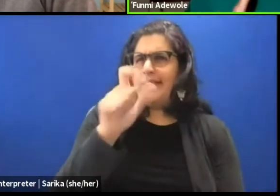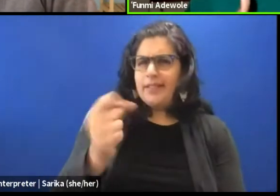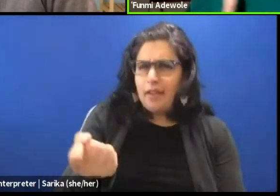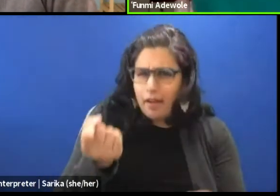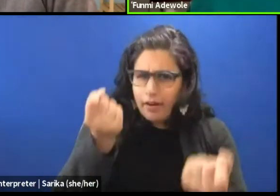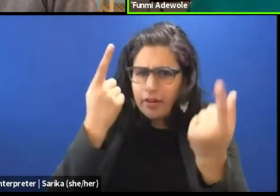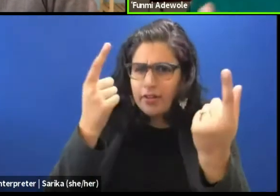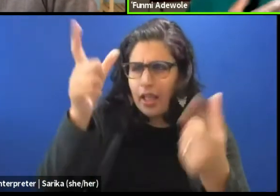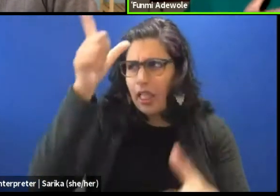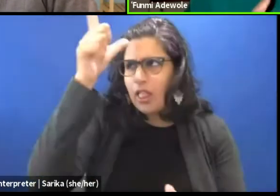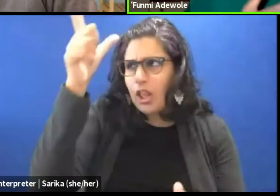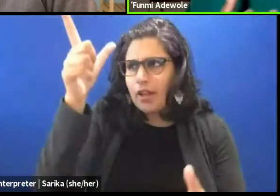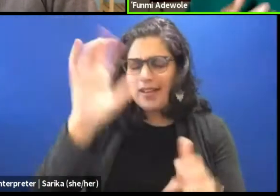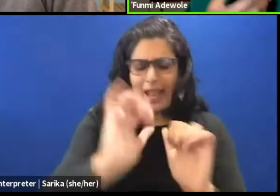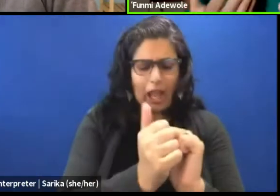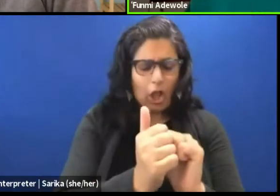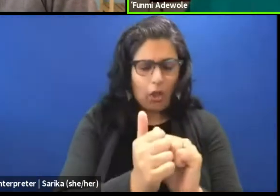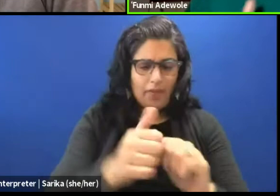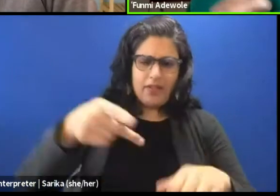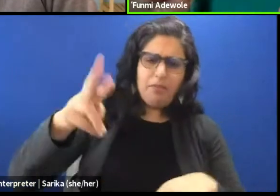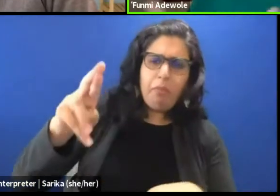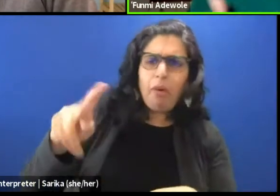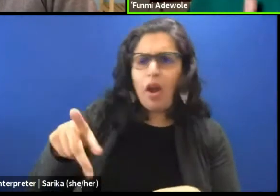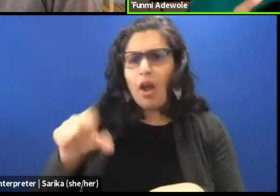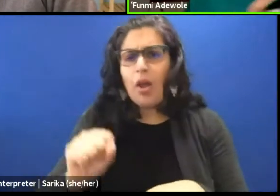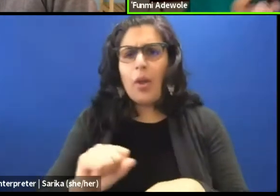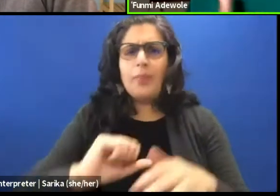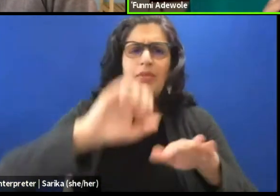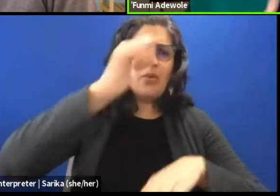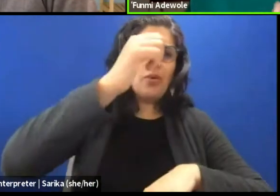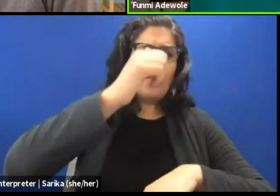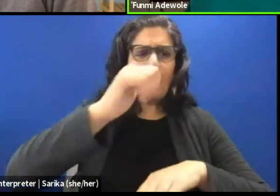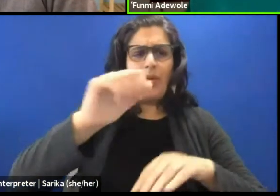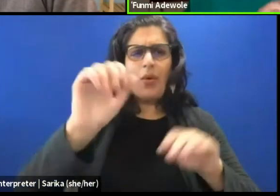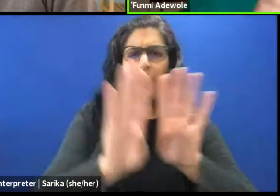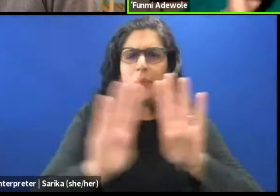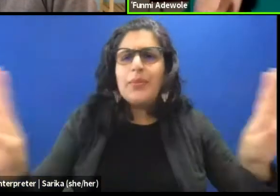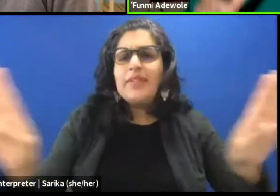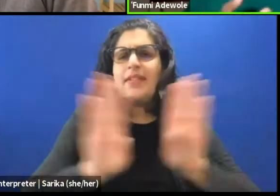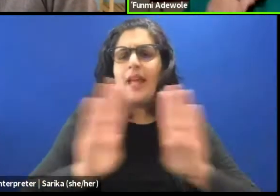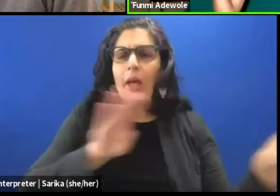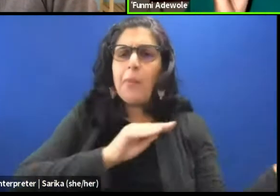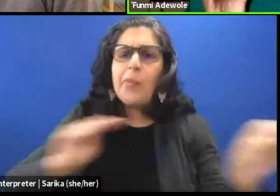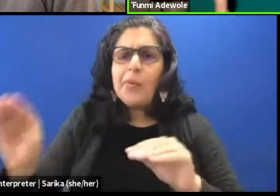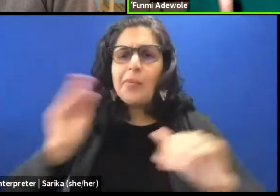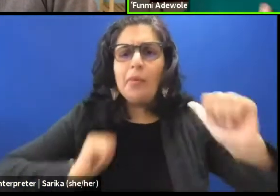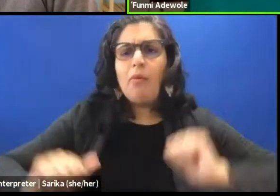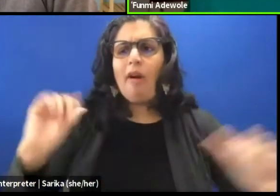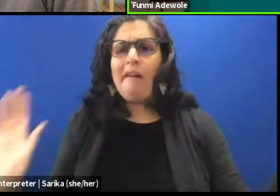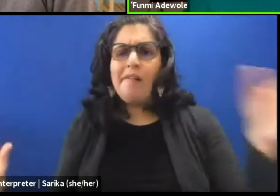or props or sets or movements or performers are working together, for us to get meaning.